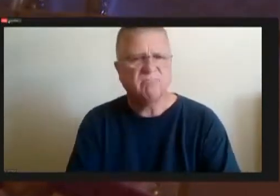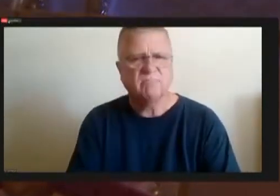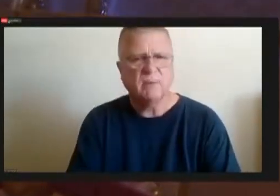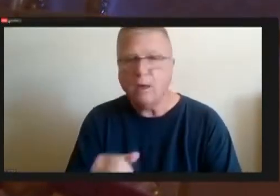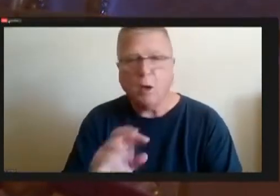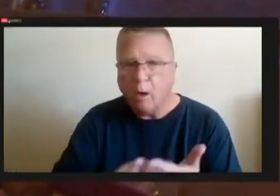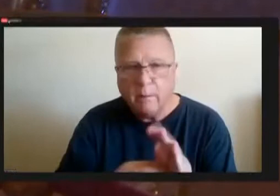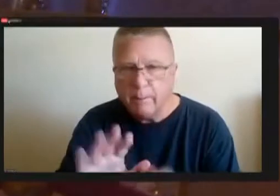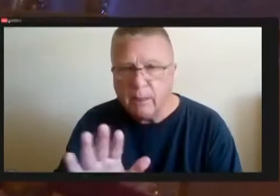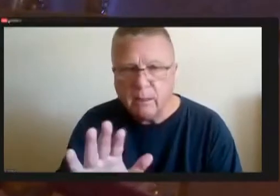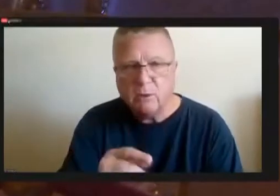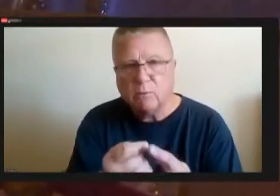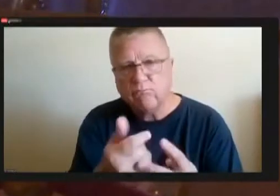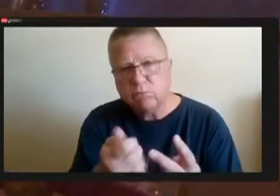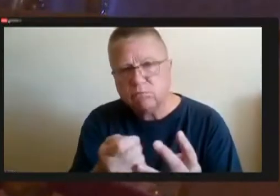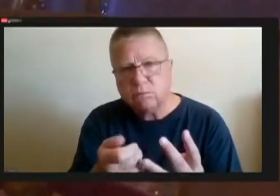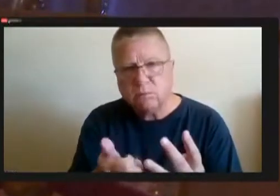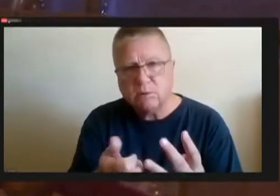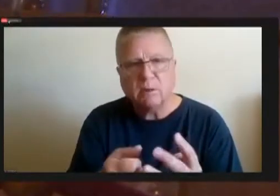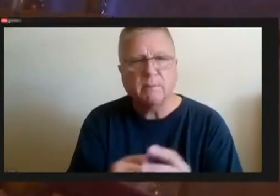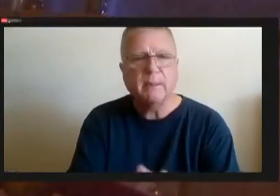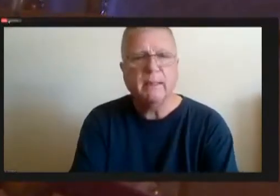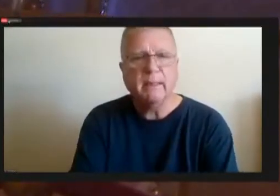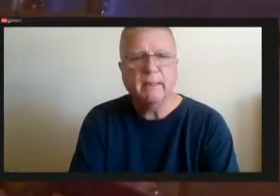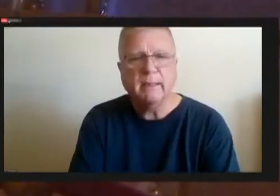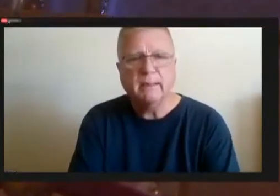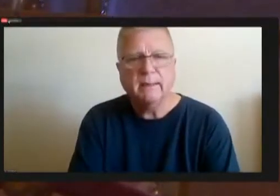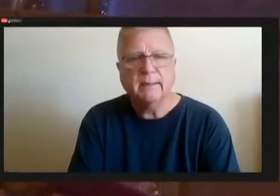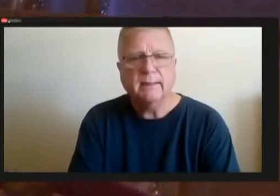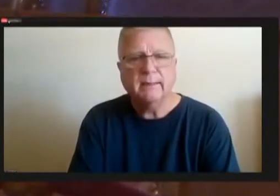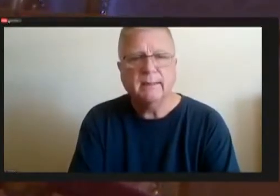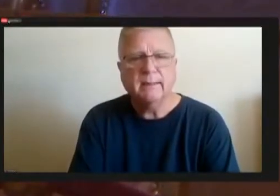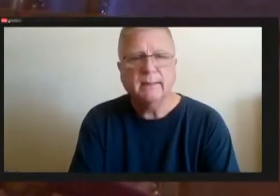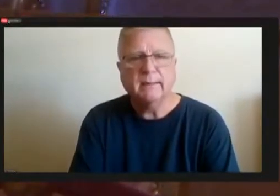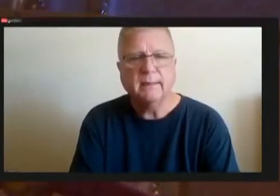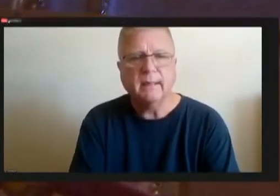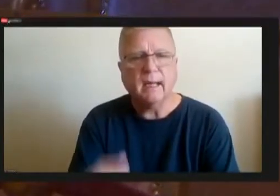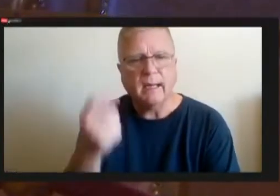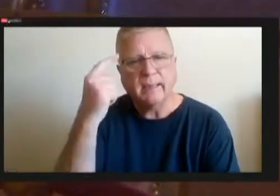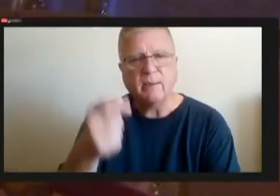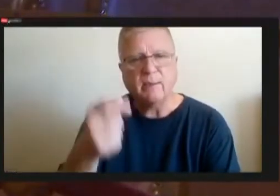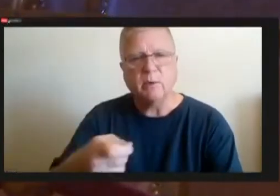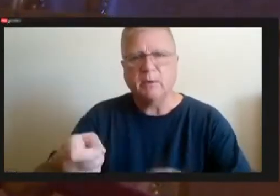Take with administration, Deputy.